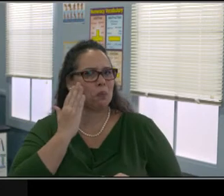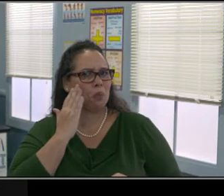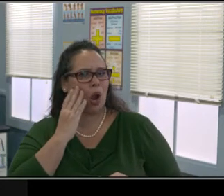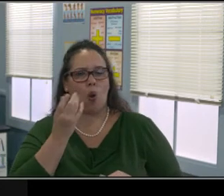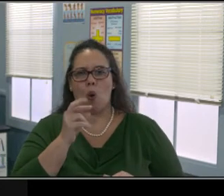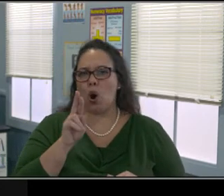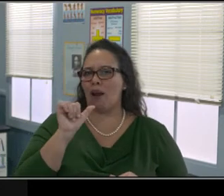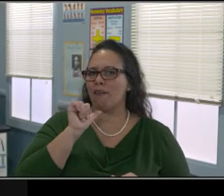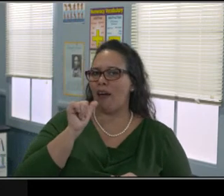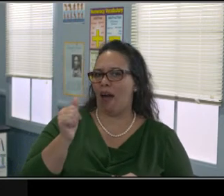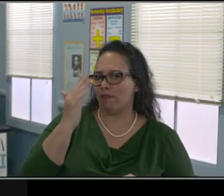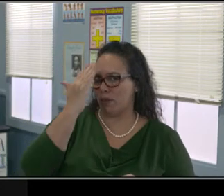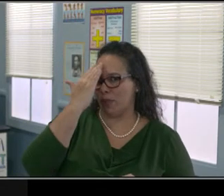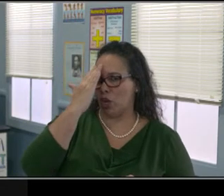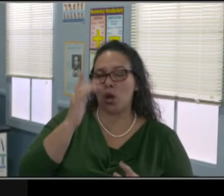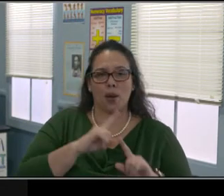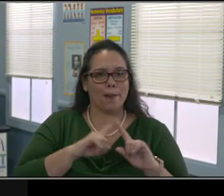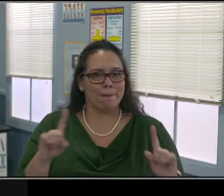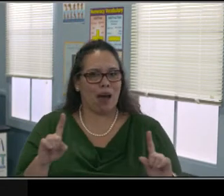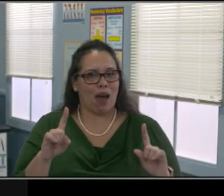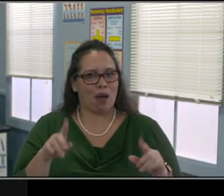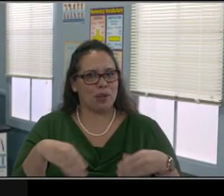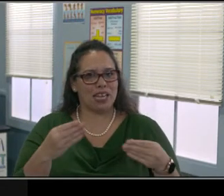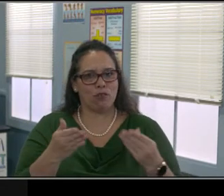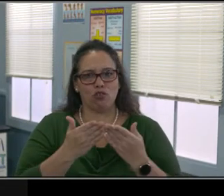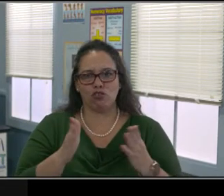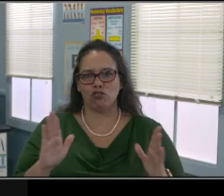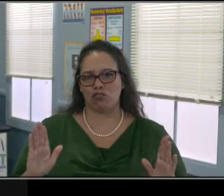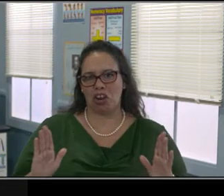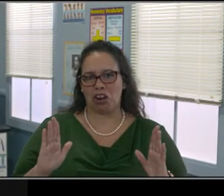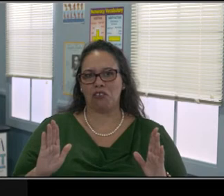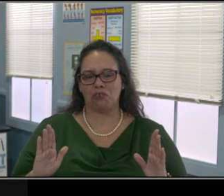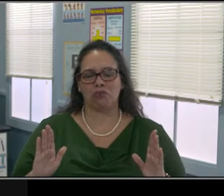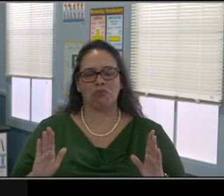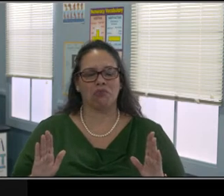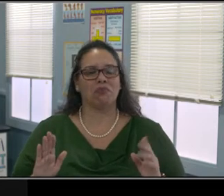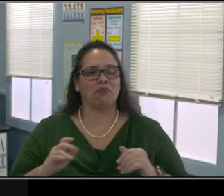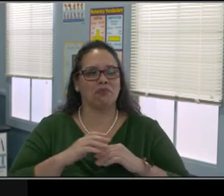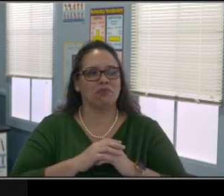So in June of this year there was a Senate bill that was about Education Finance